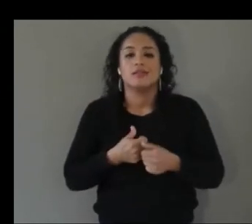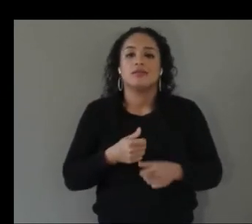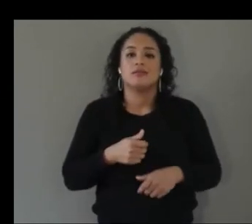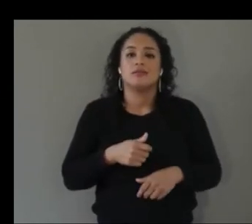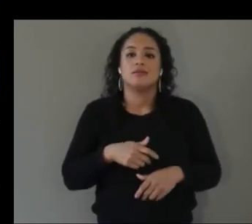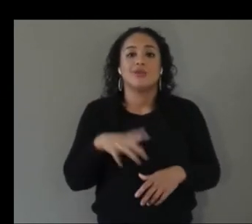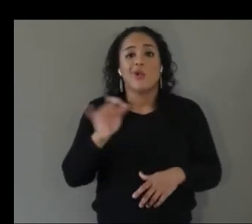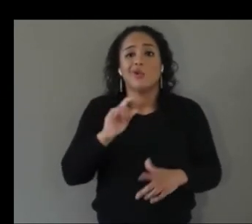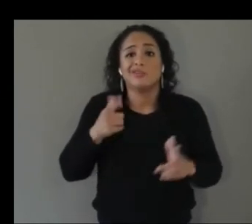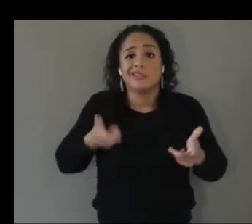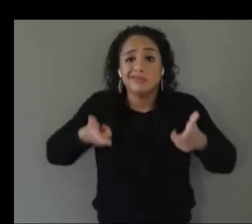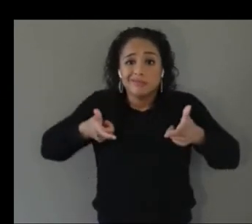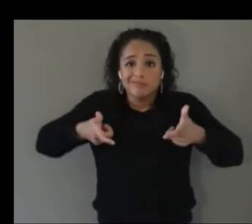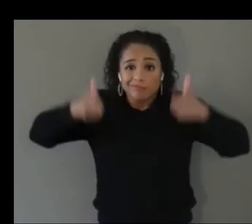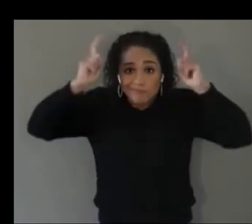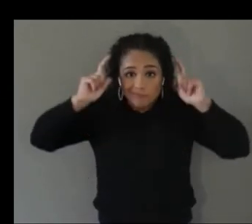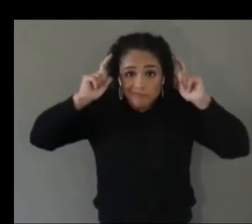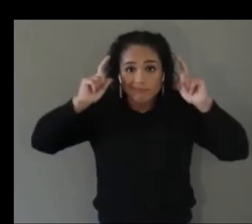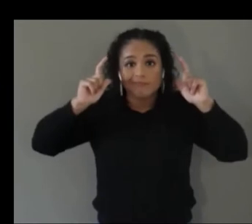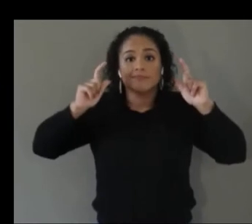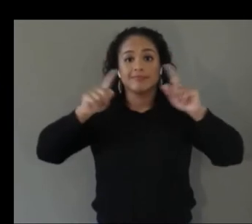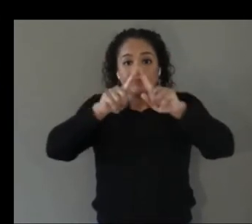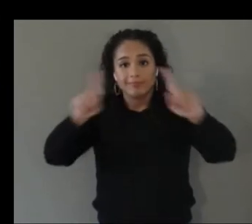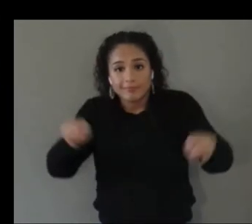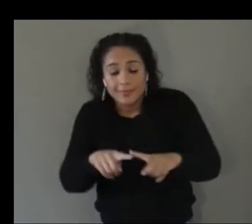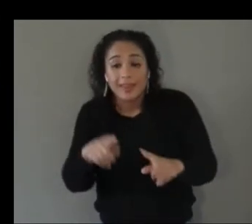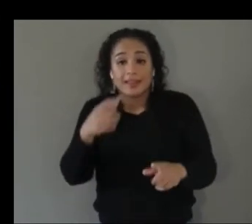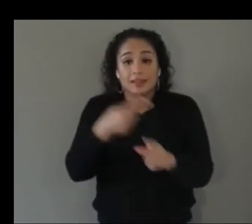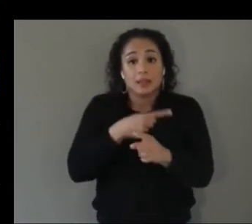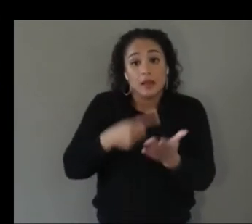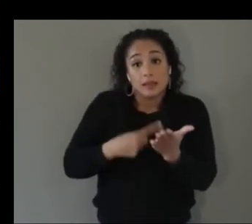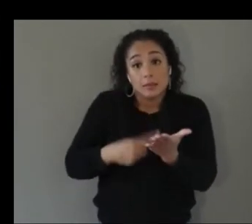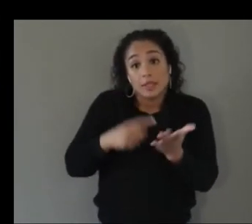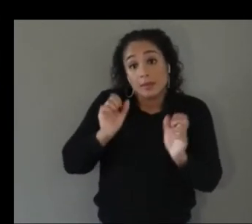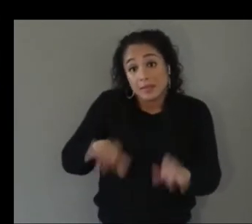display so the hmd that could be a challenge you know for people who may have difficulty lifting